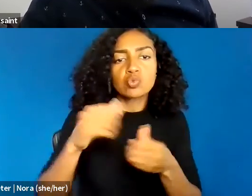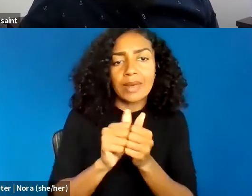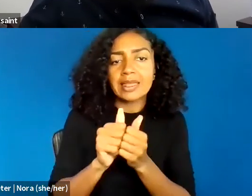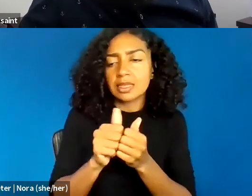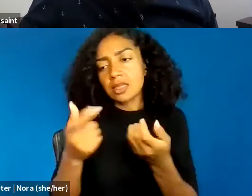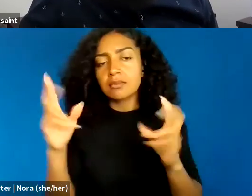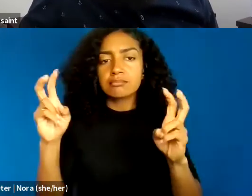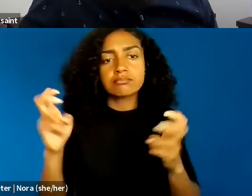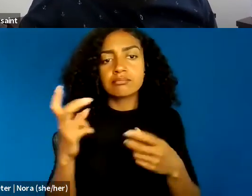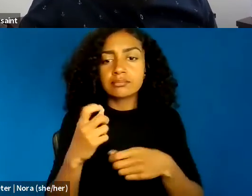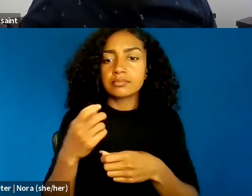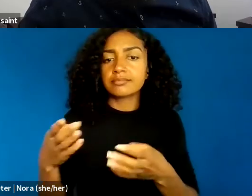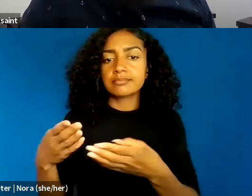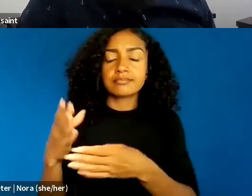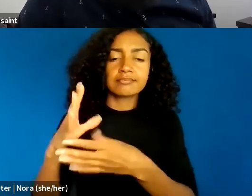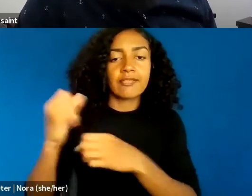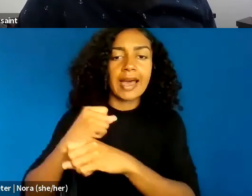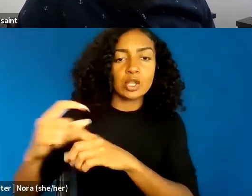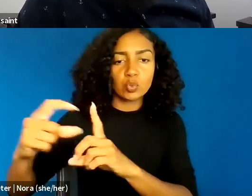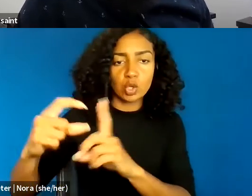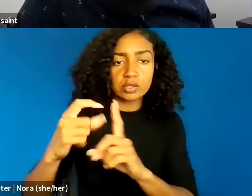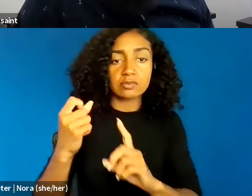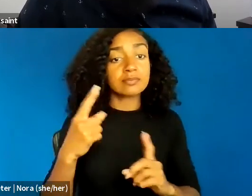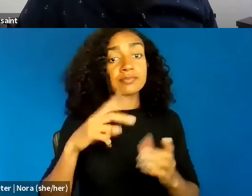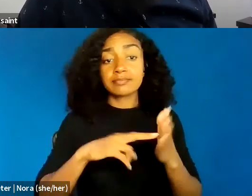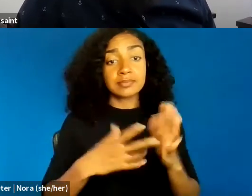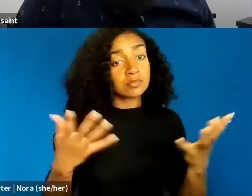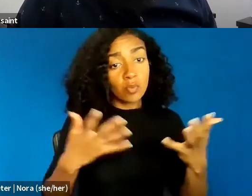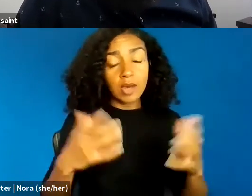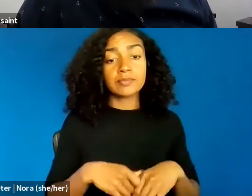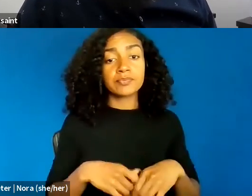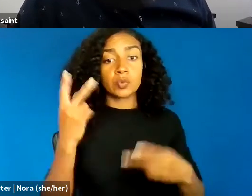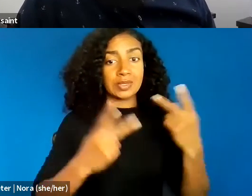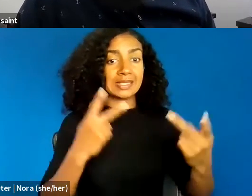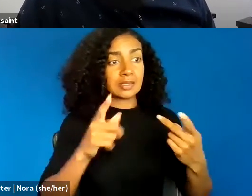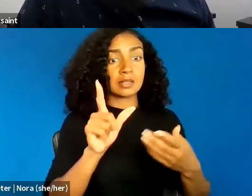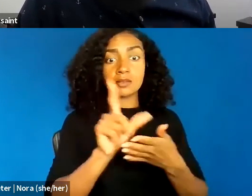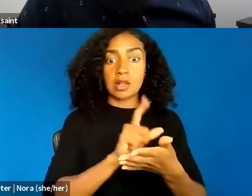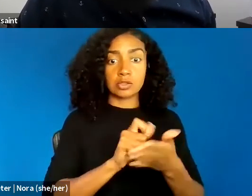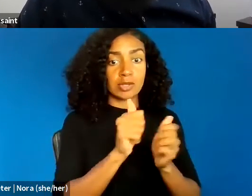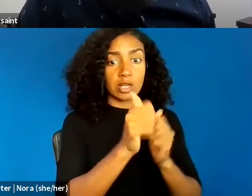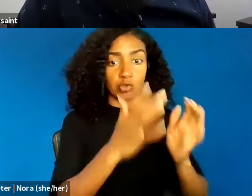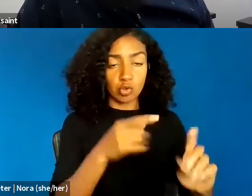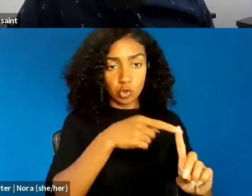wrestling with the racial tensions between law enforcement and minoritized communities by avoiding acknowledgement